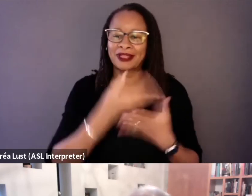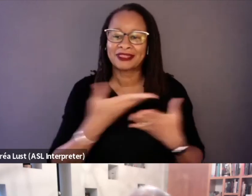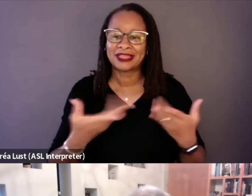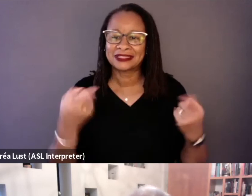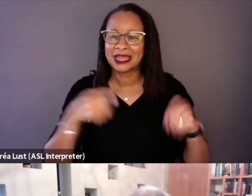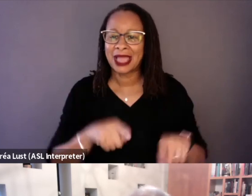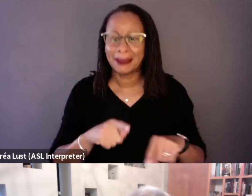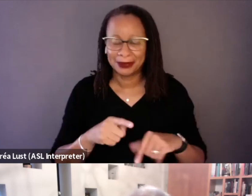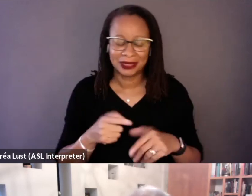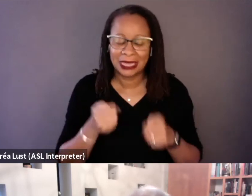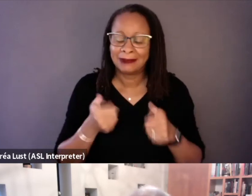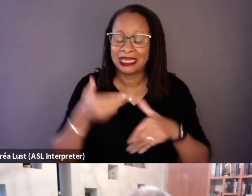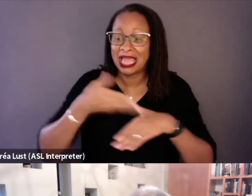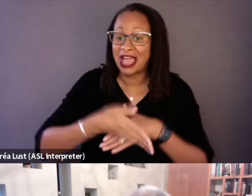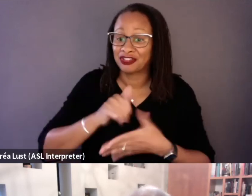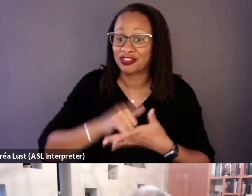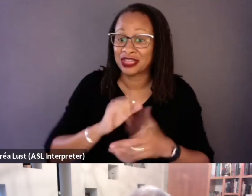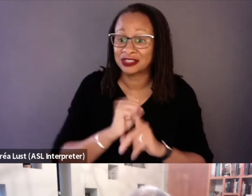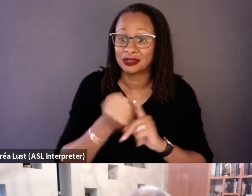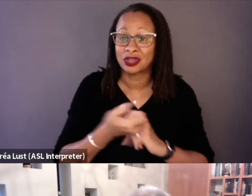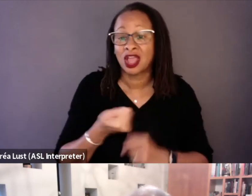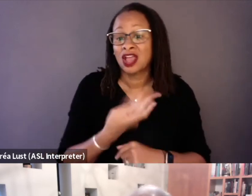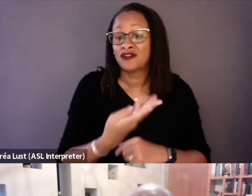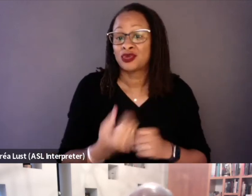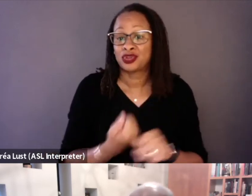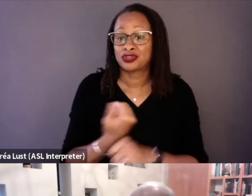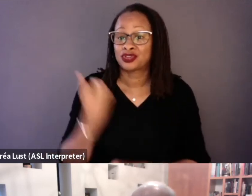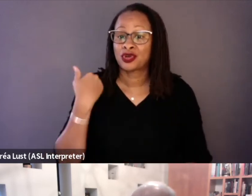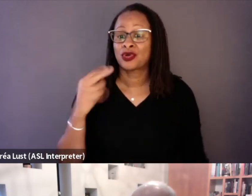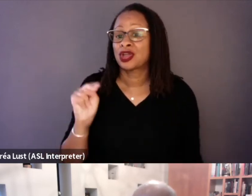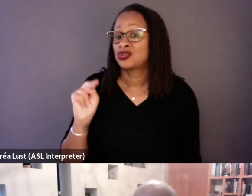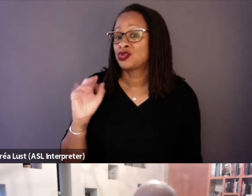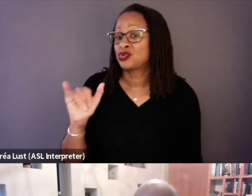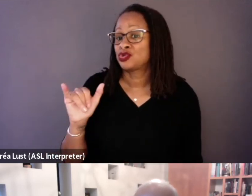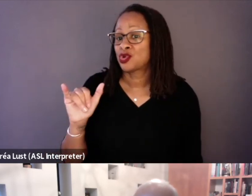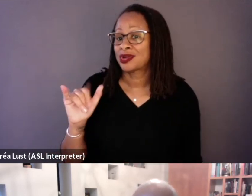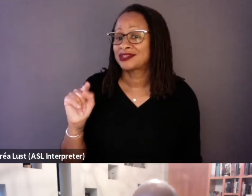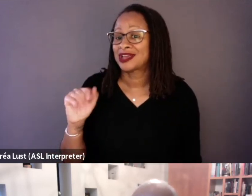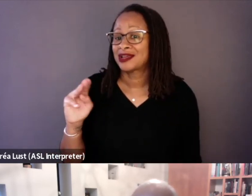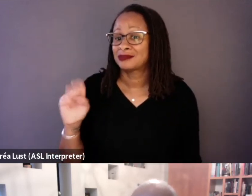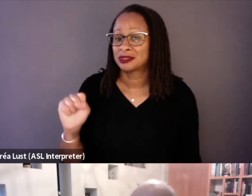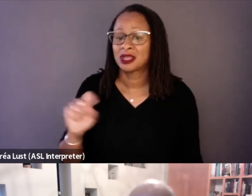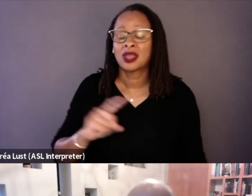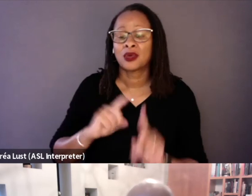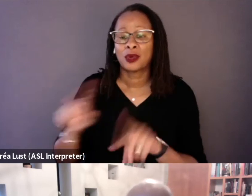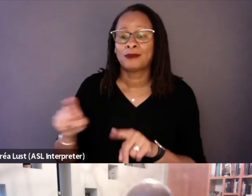but a few years ago, the New York Times actually did a report where they went back and reviewed the list